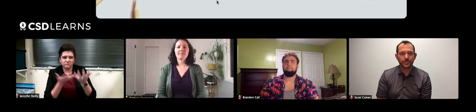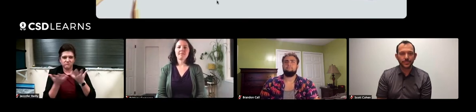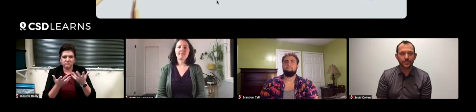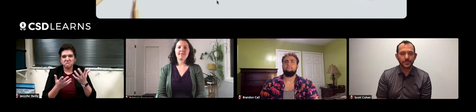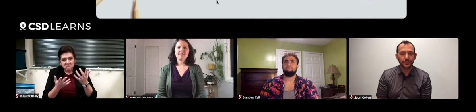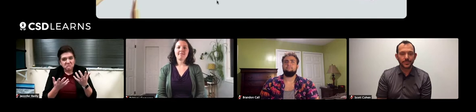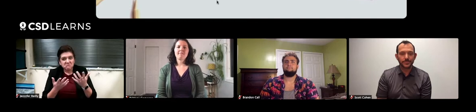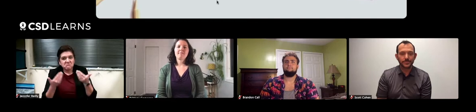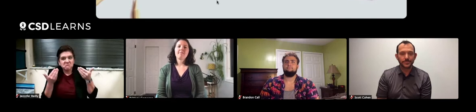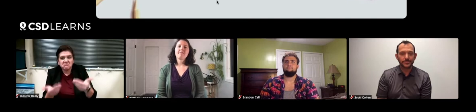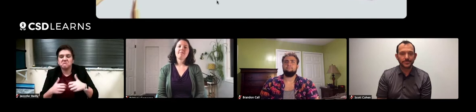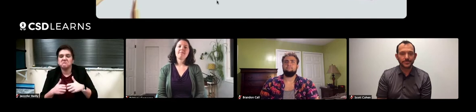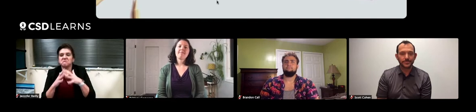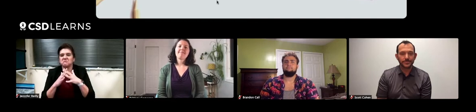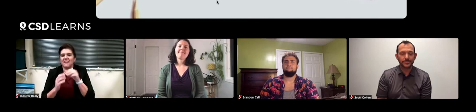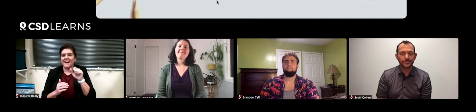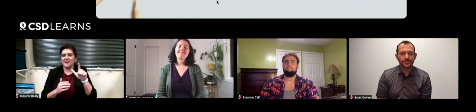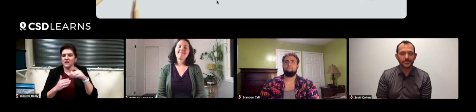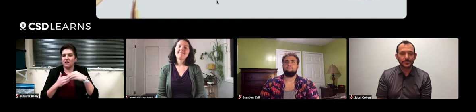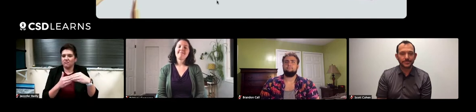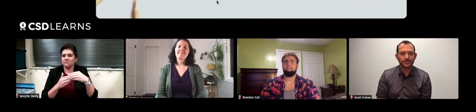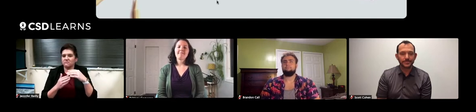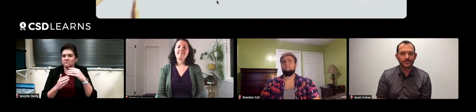to go ahead and establish an ASL-led program